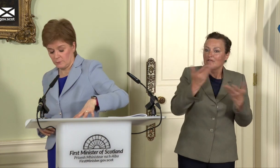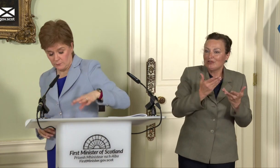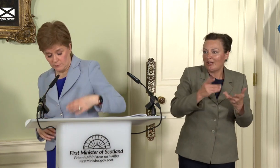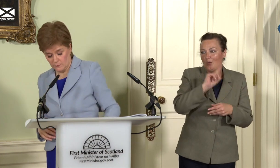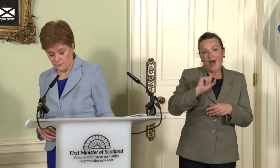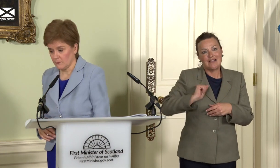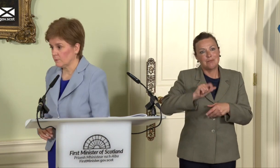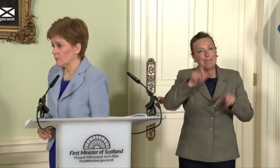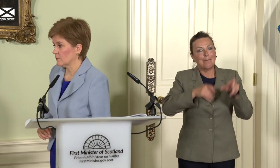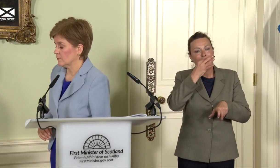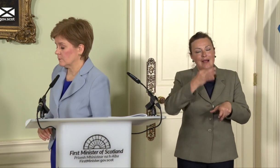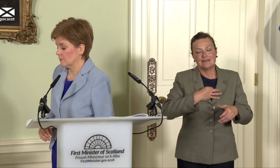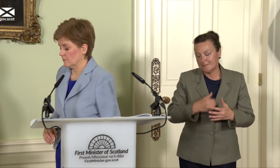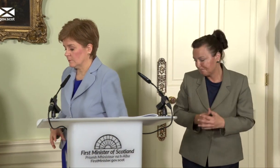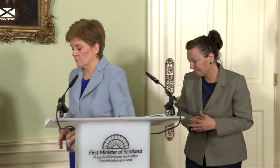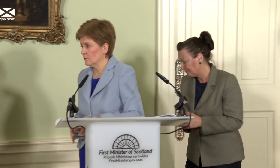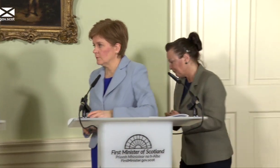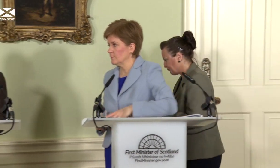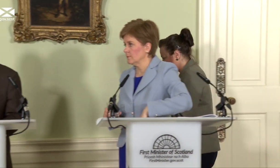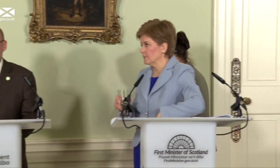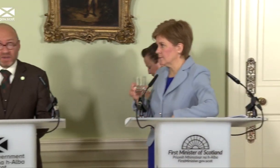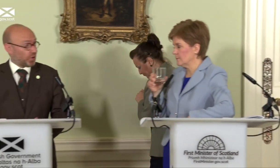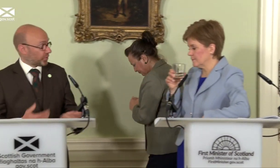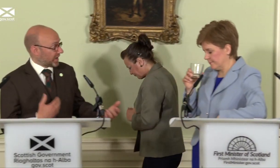Yeah, and just to reinforce that it’s not only the Government and not only our